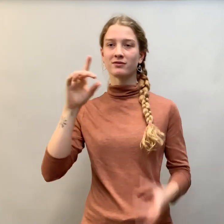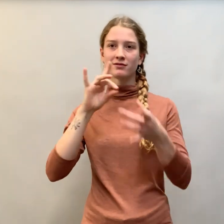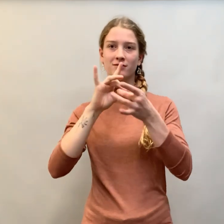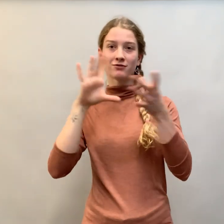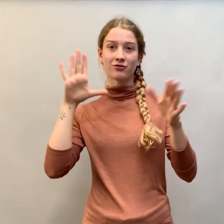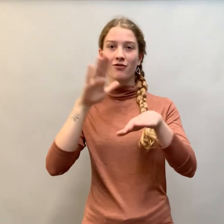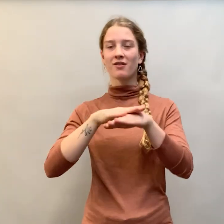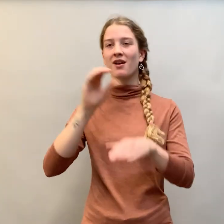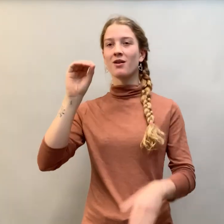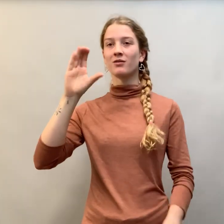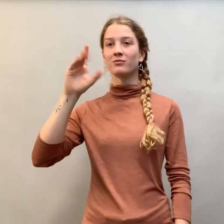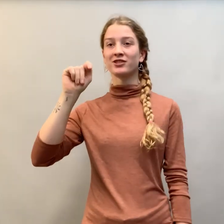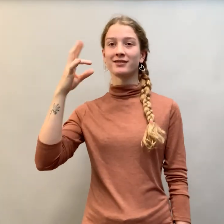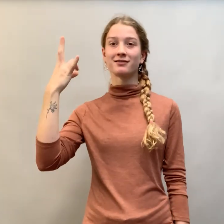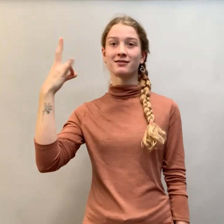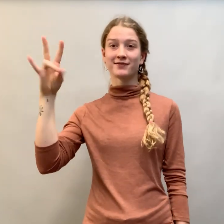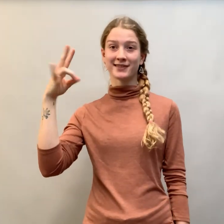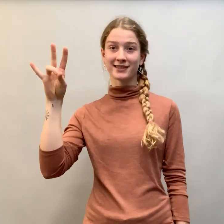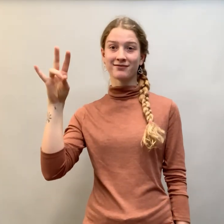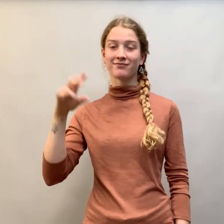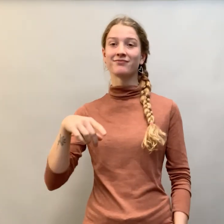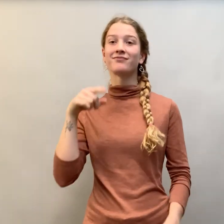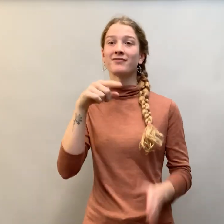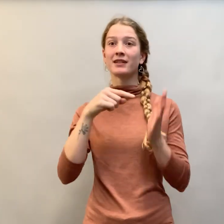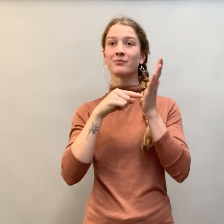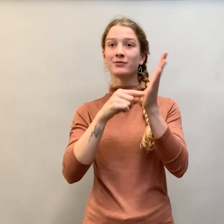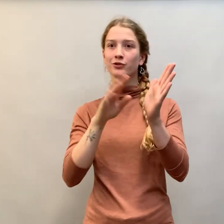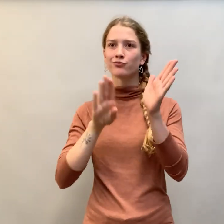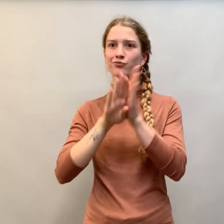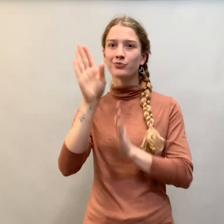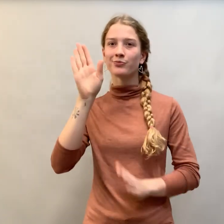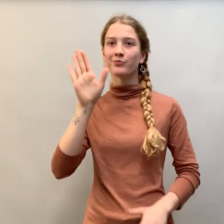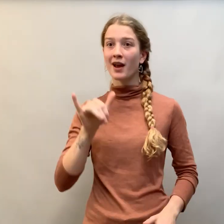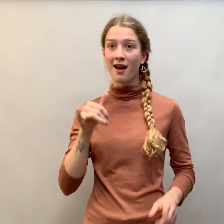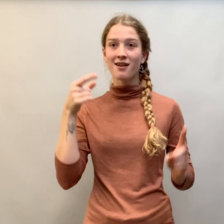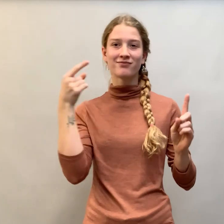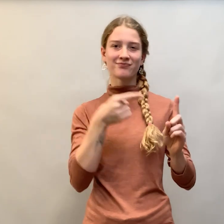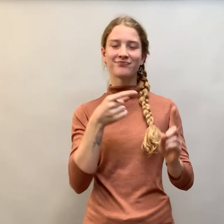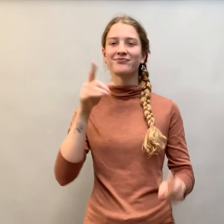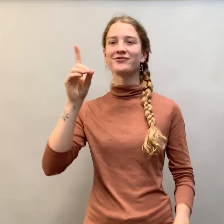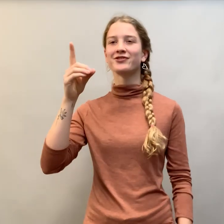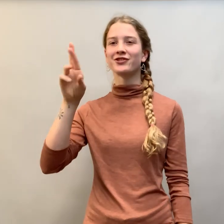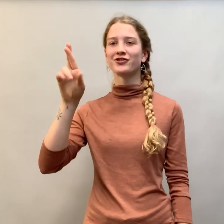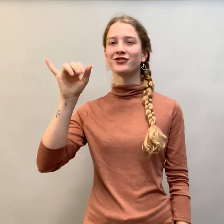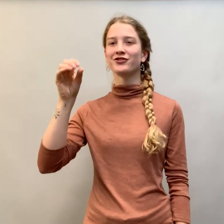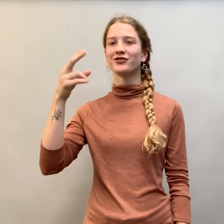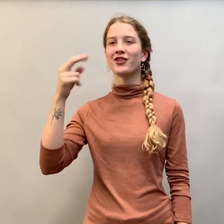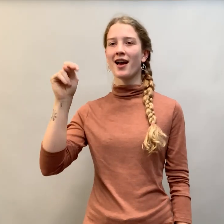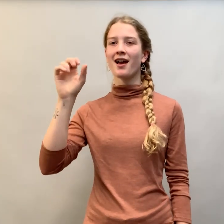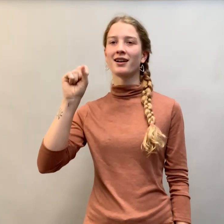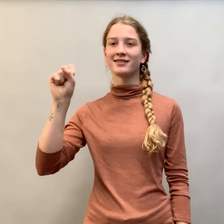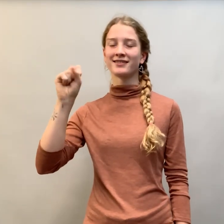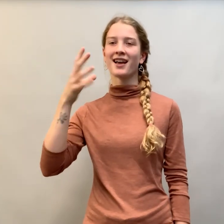launched on October 17. This exhibition was created by the Drs. John S.